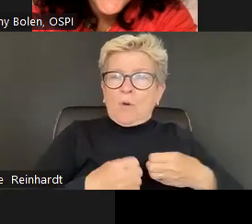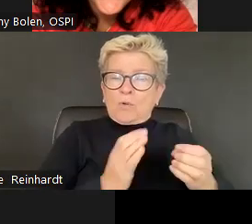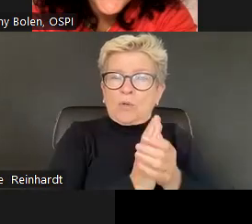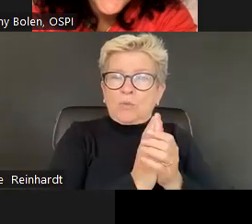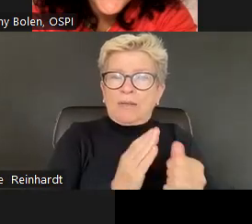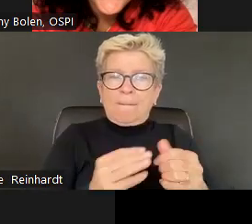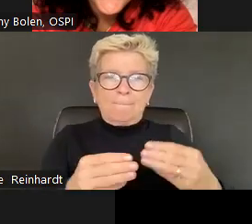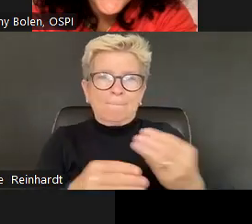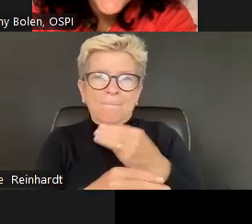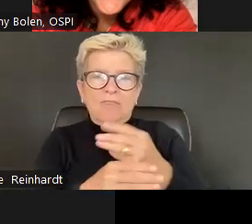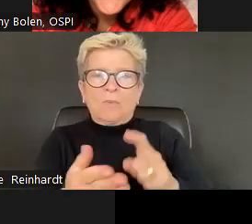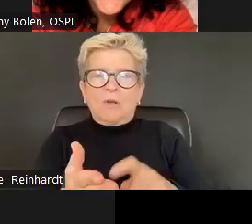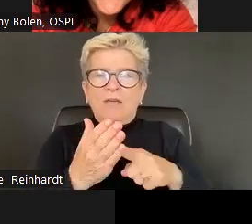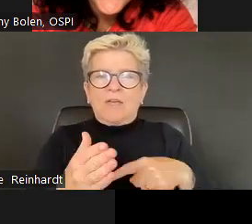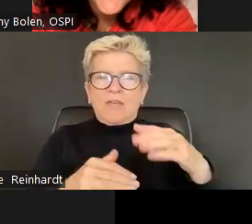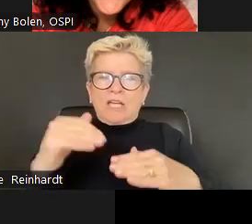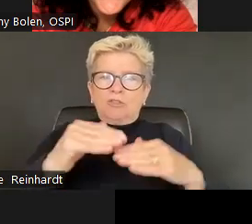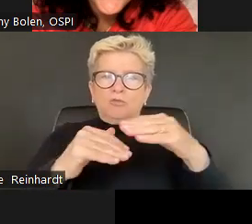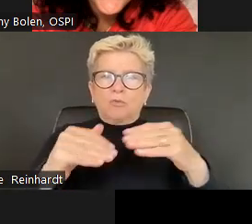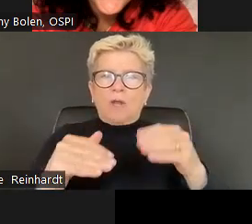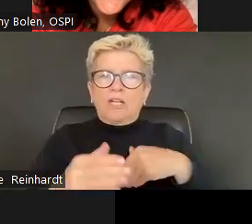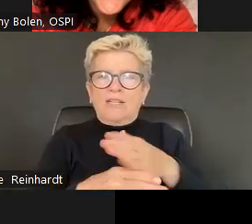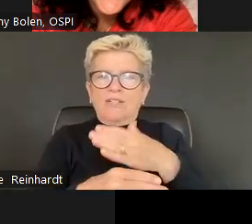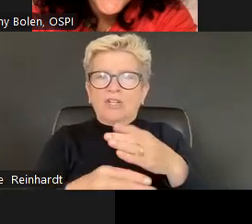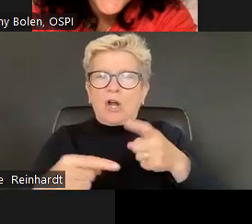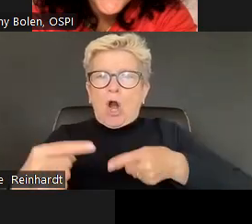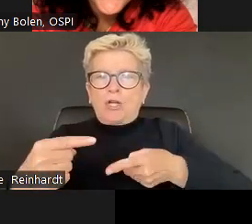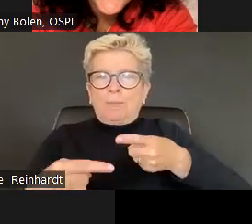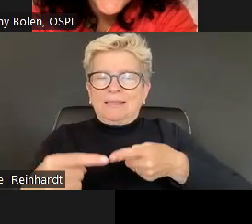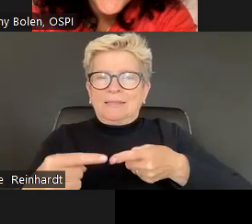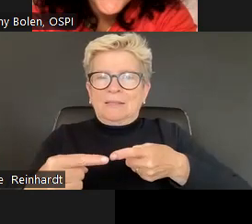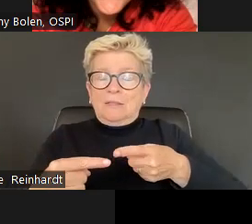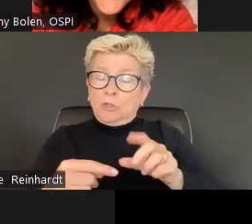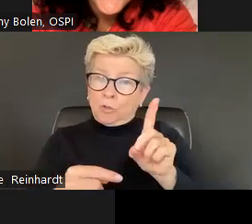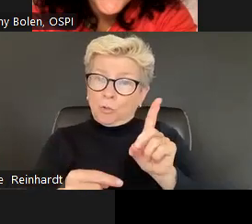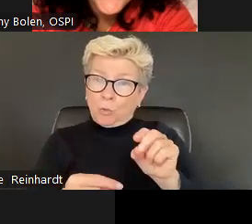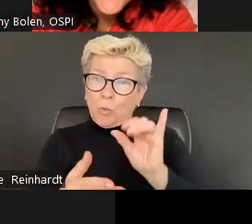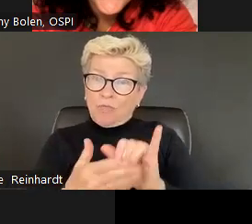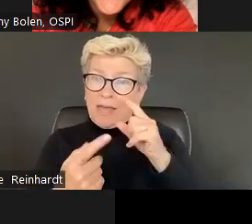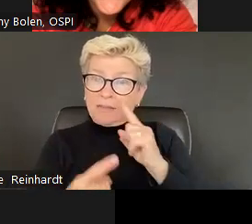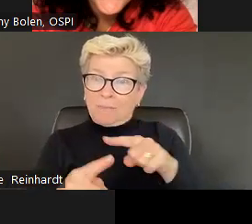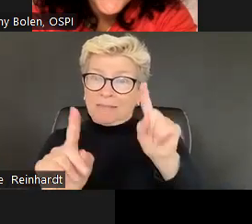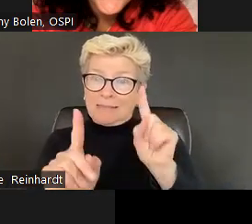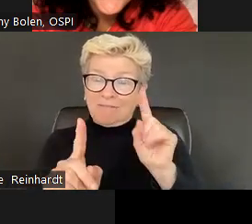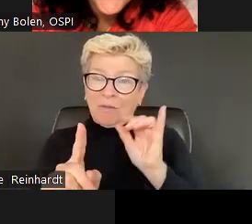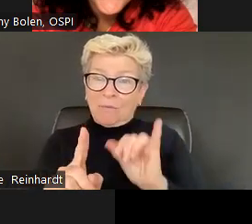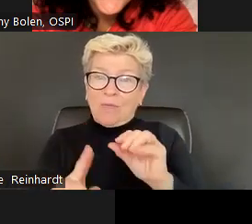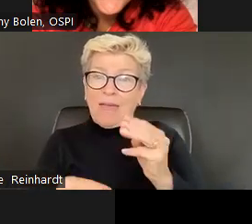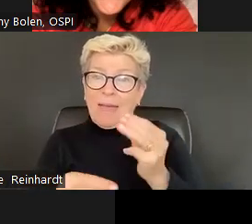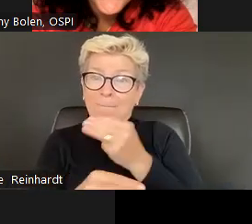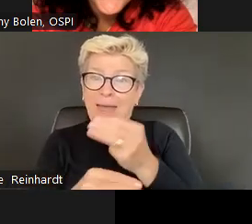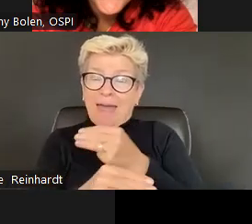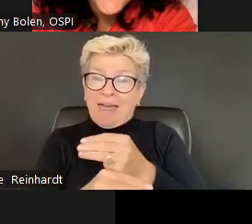And it's, in those practices in order to engage in those practices, you need a set of social and emotional skills.